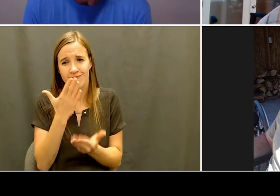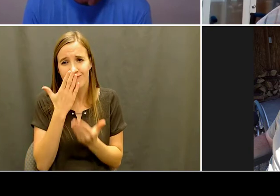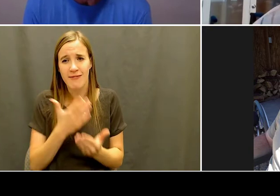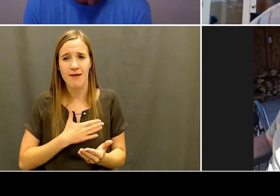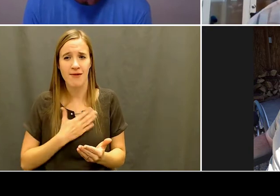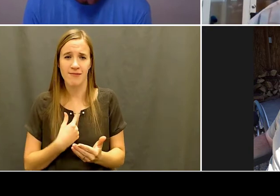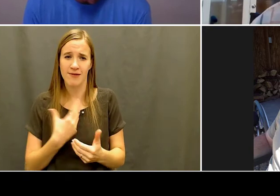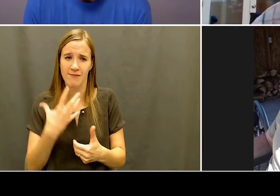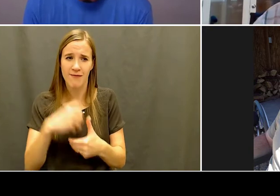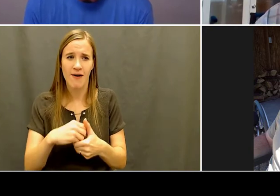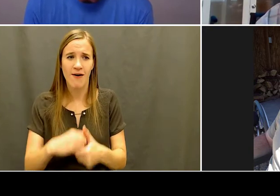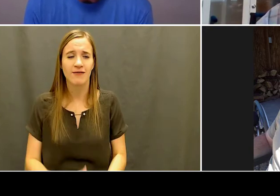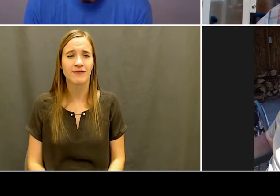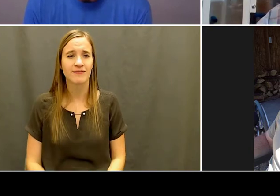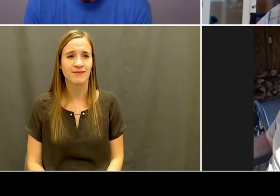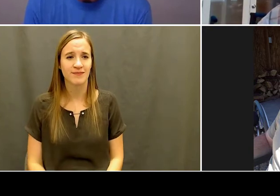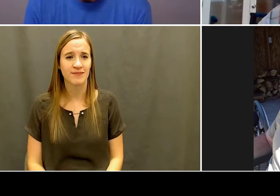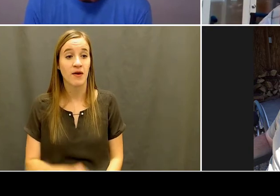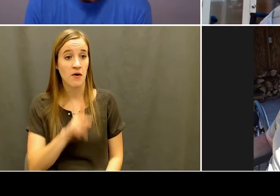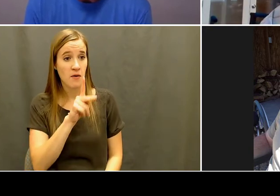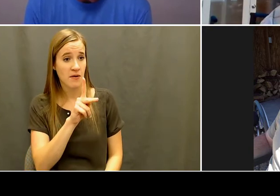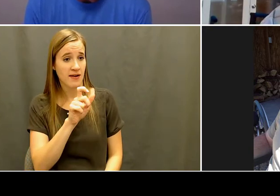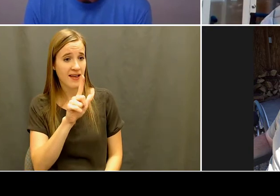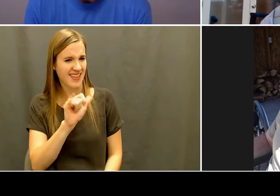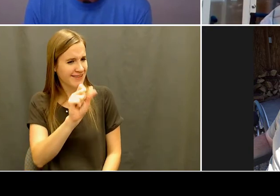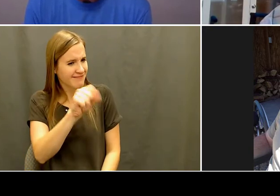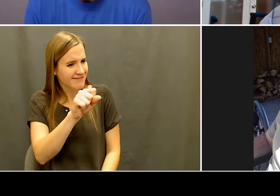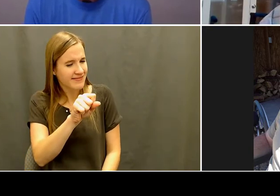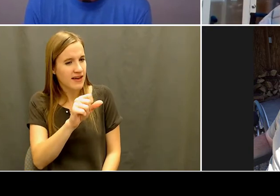had you, they came in from Nampa to Boise, you know, so